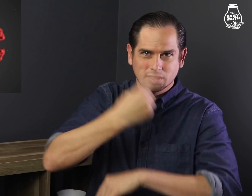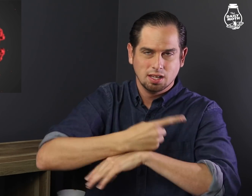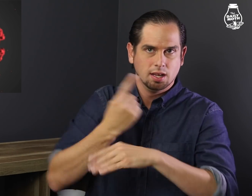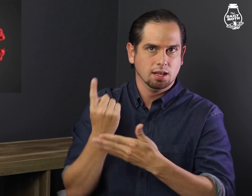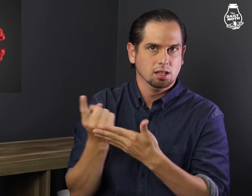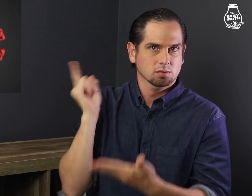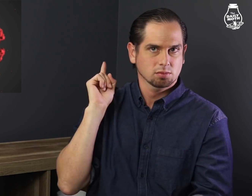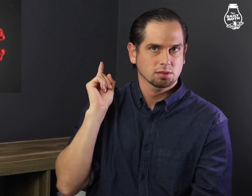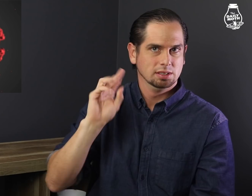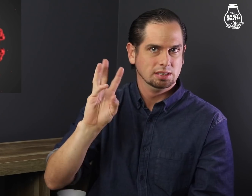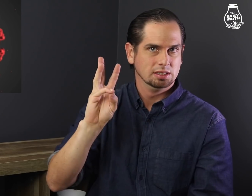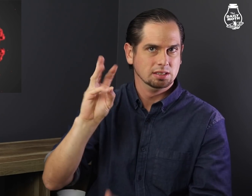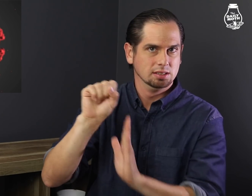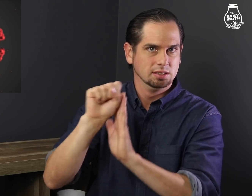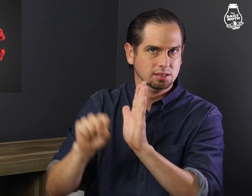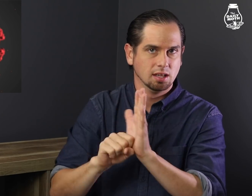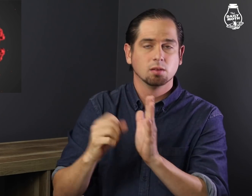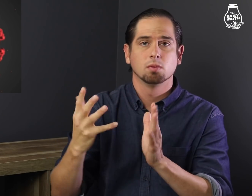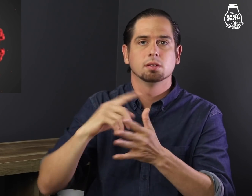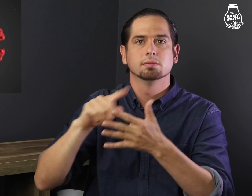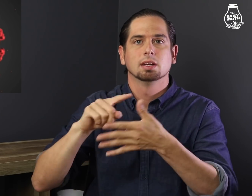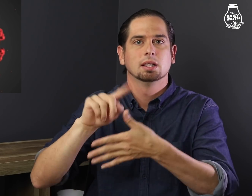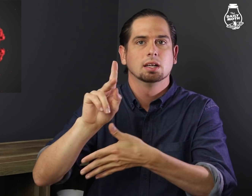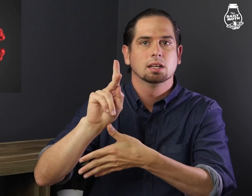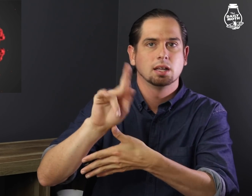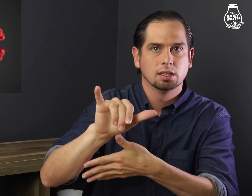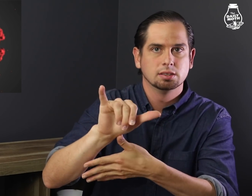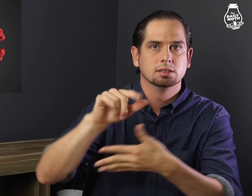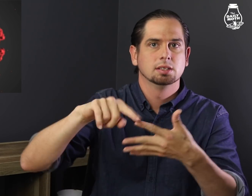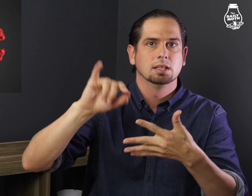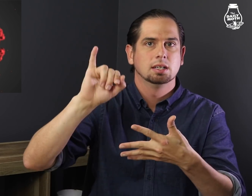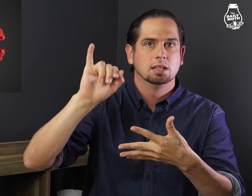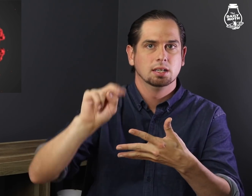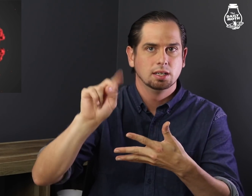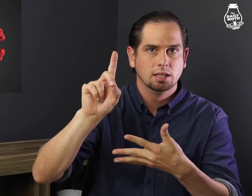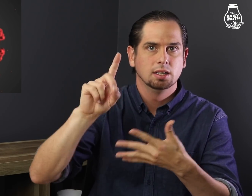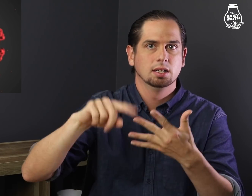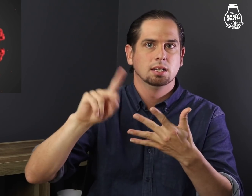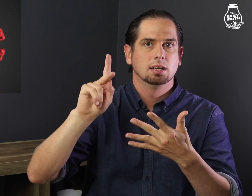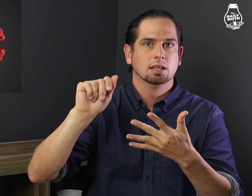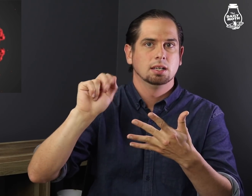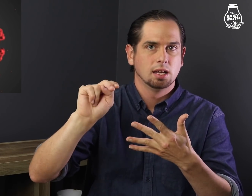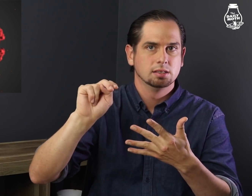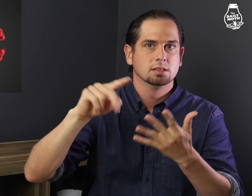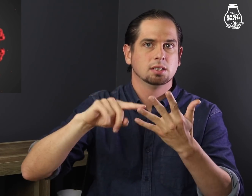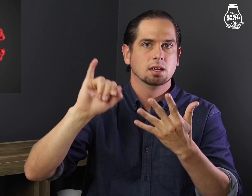a single day last week: Kentucky, Indiana, Kansas,